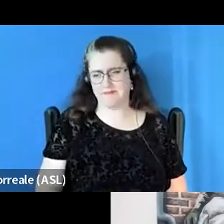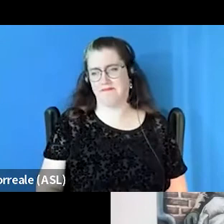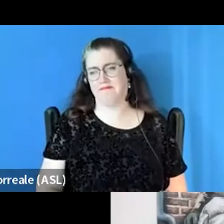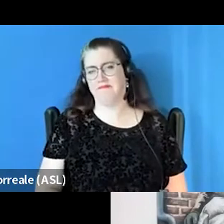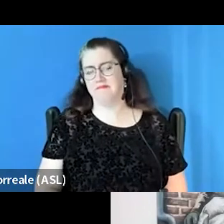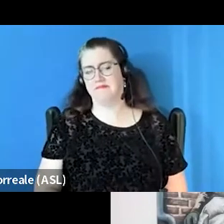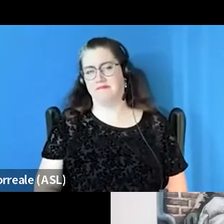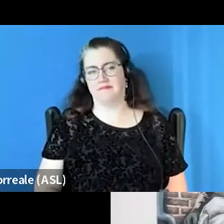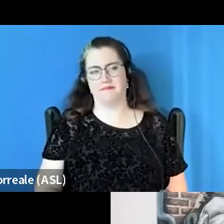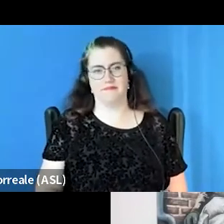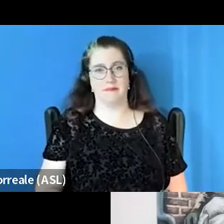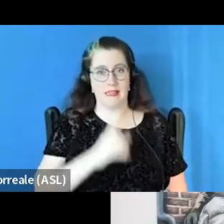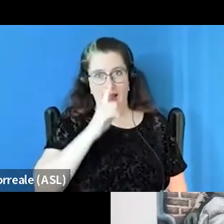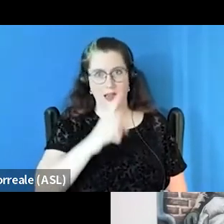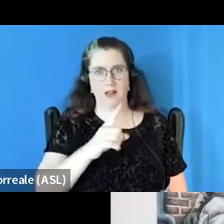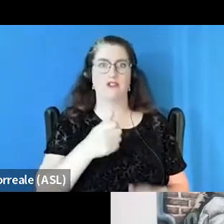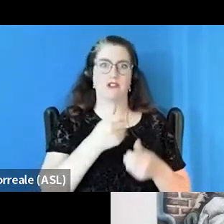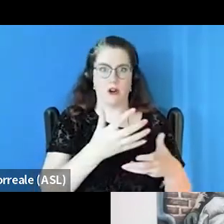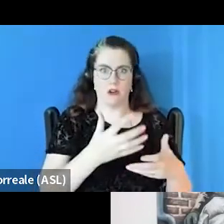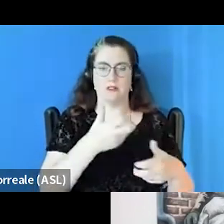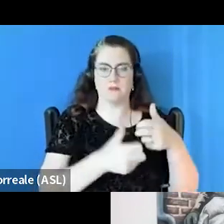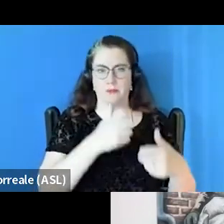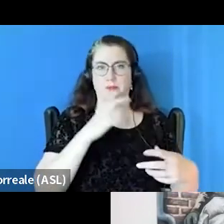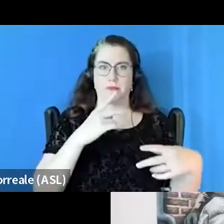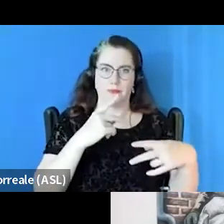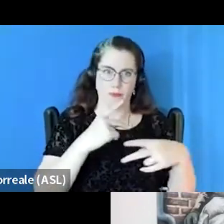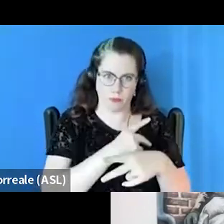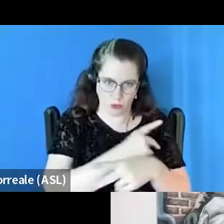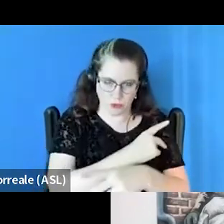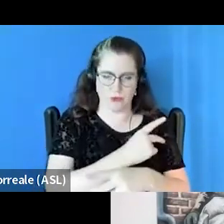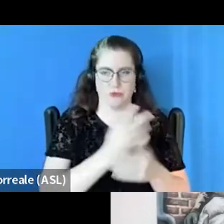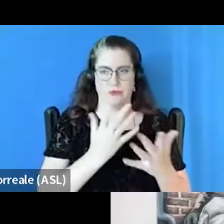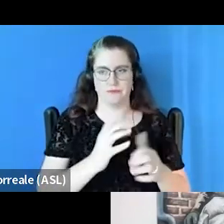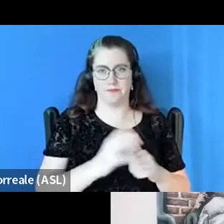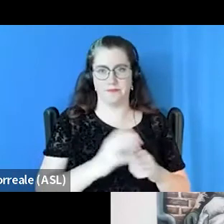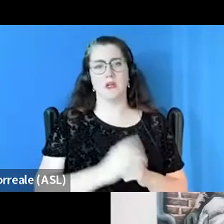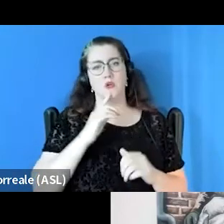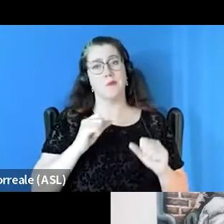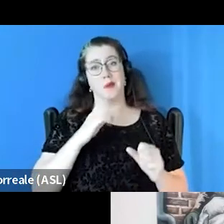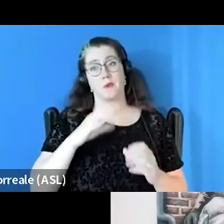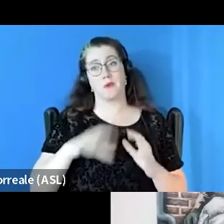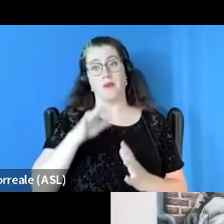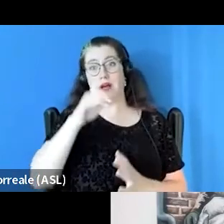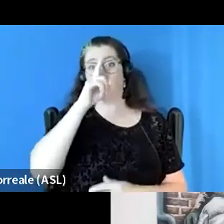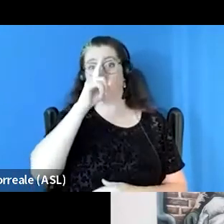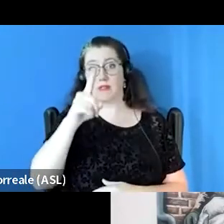it actually exacerbates the issue of homelessness. So in order to get to real solutions, we have to make sure